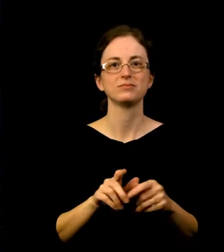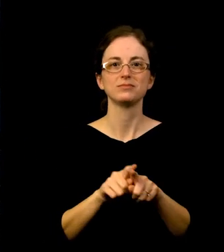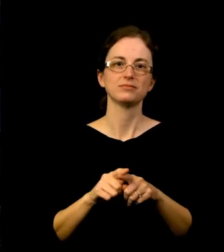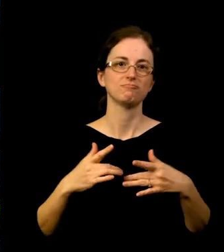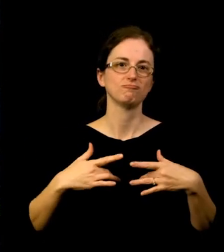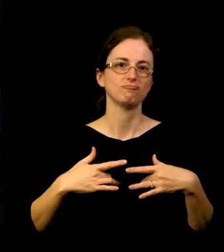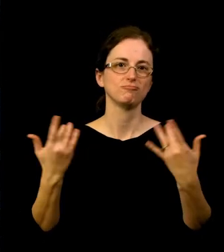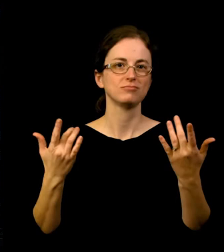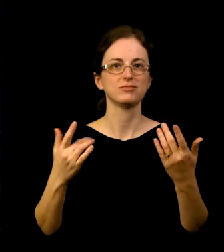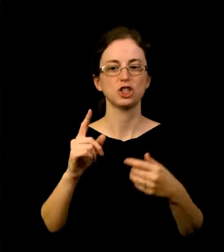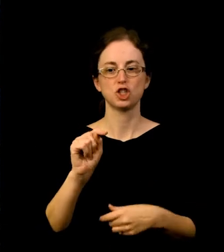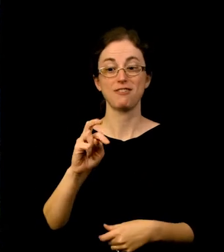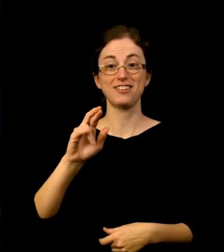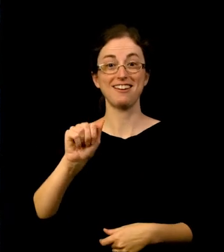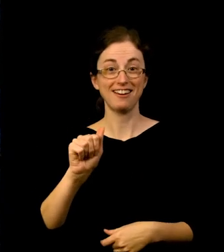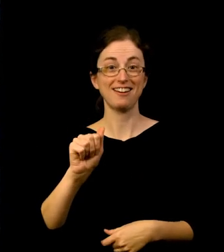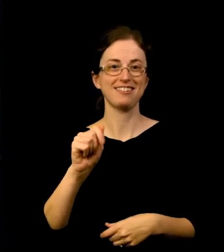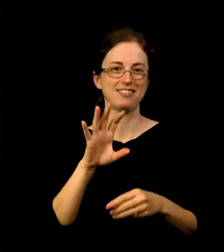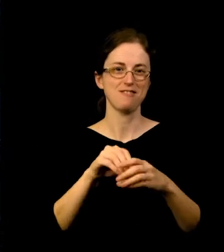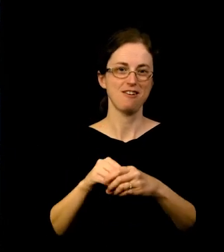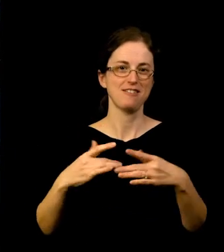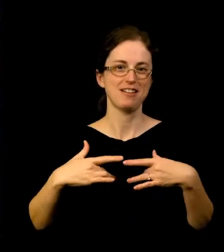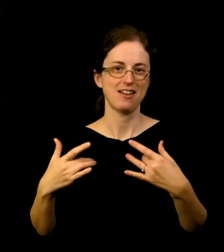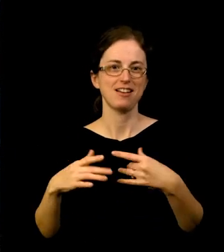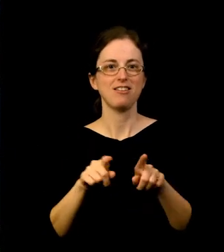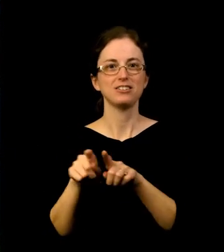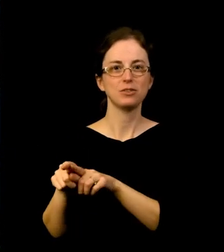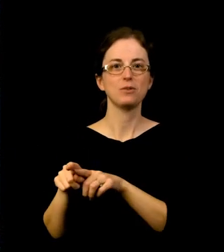this past summer's open air cinema series at the Lloyd Center and OMSI.